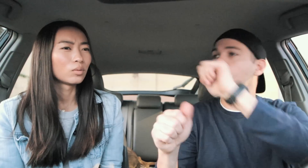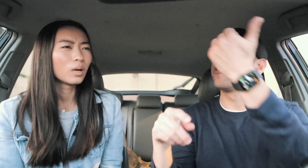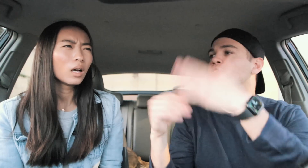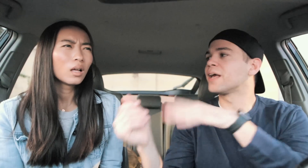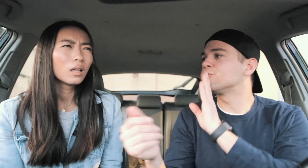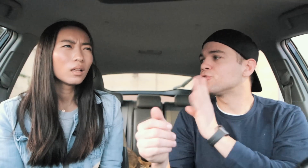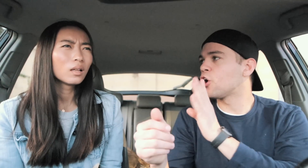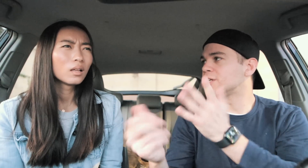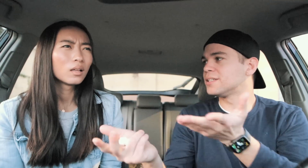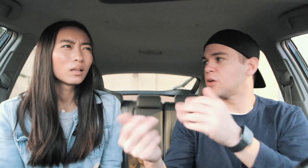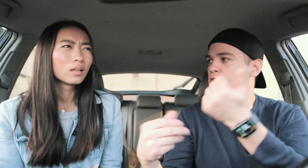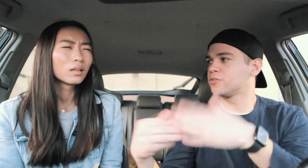E: well other than talking